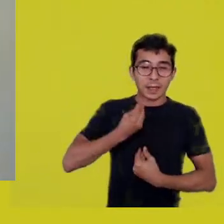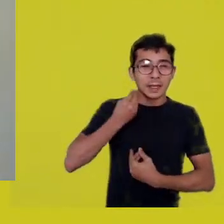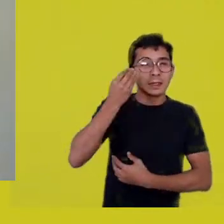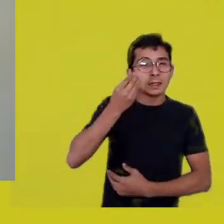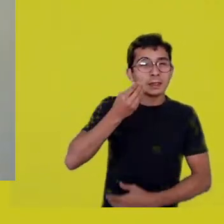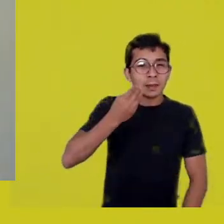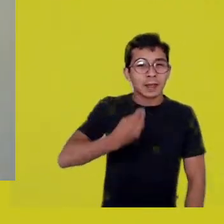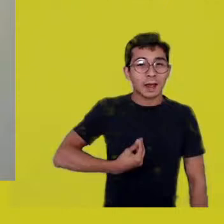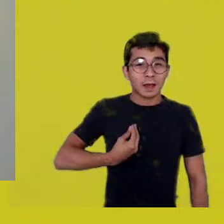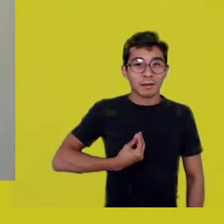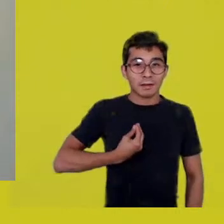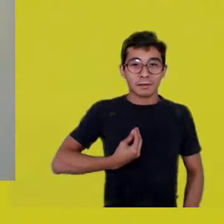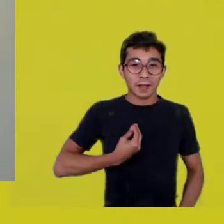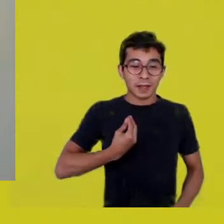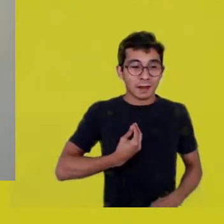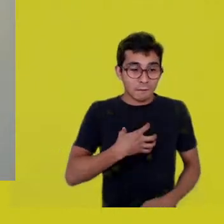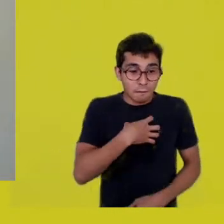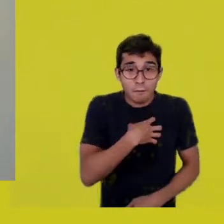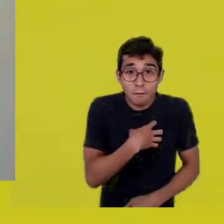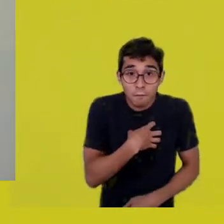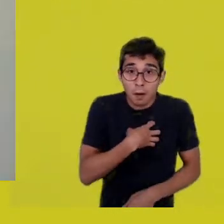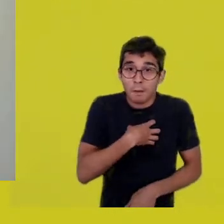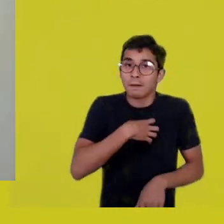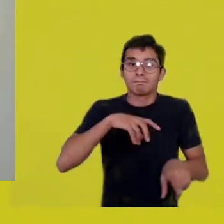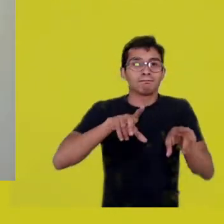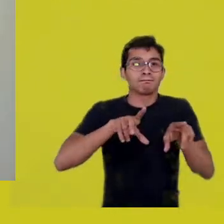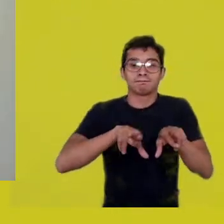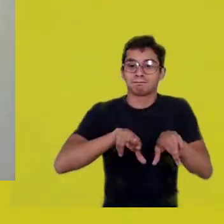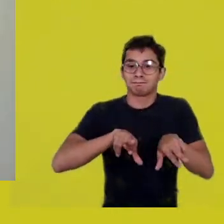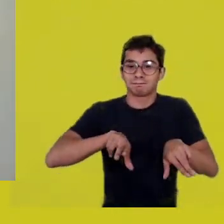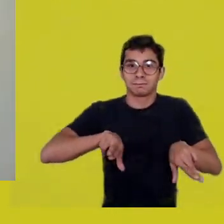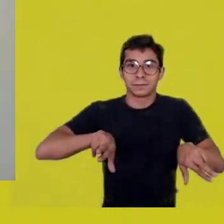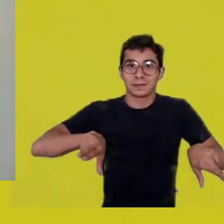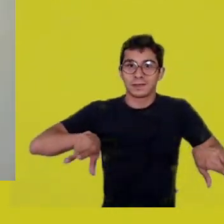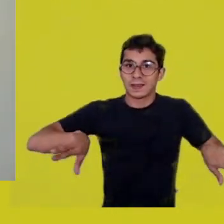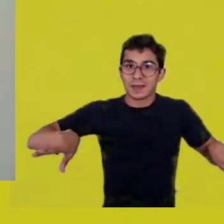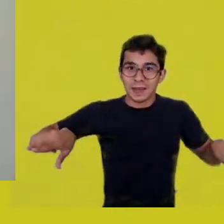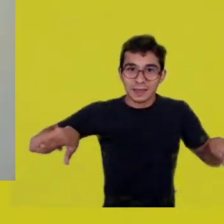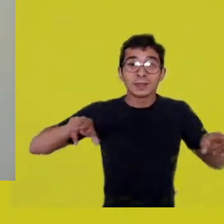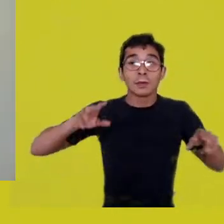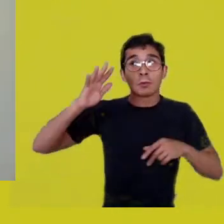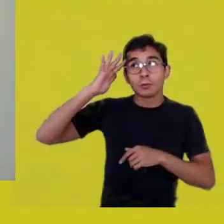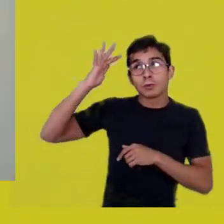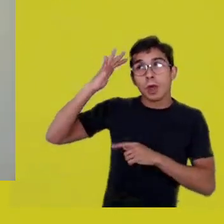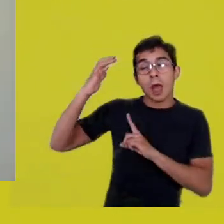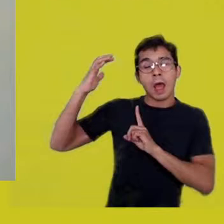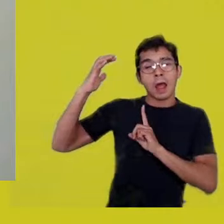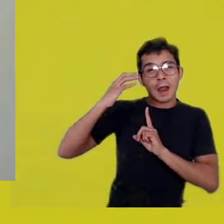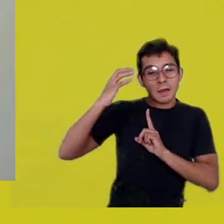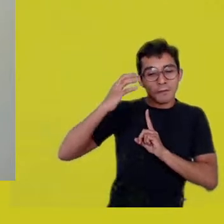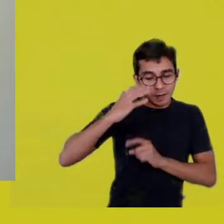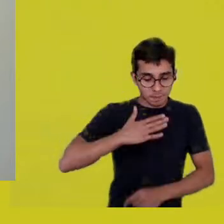other places for a life experience affected by other beings.